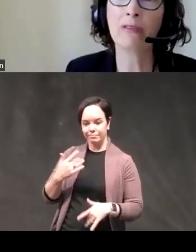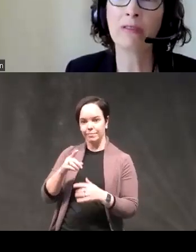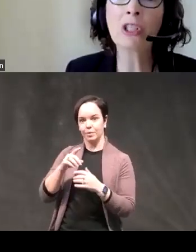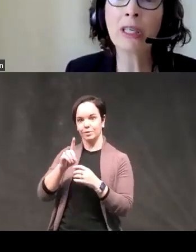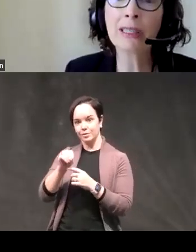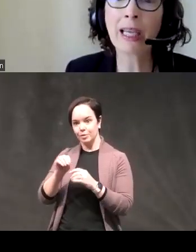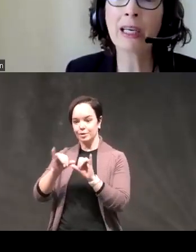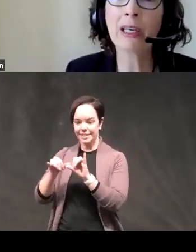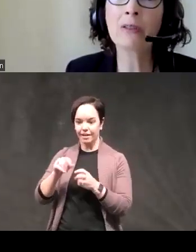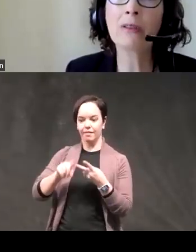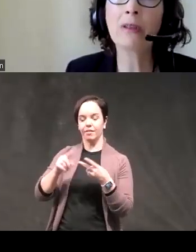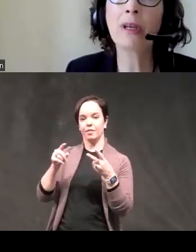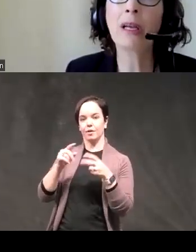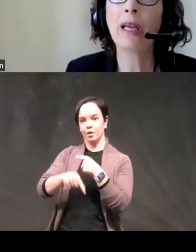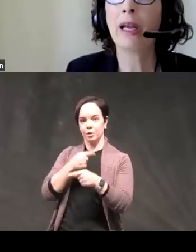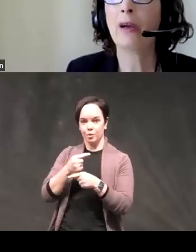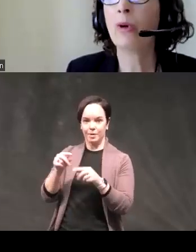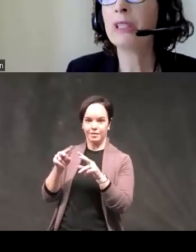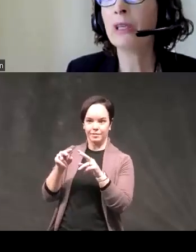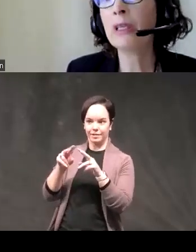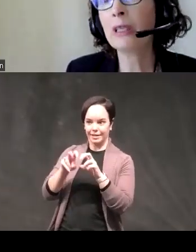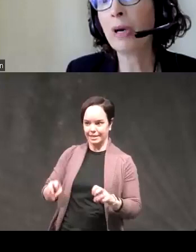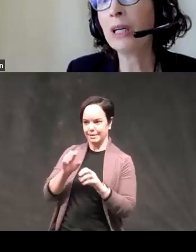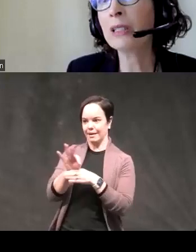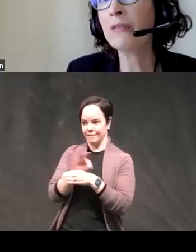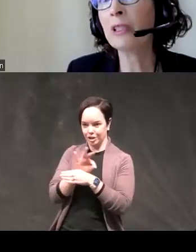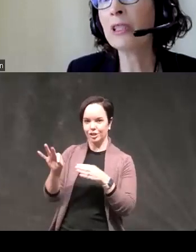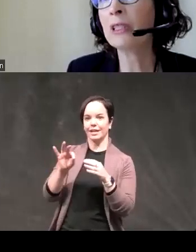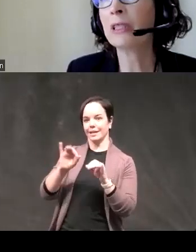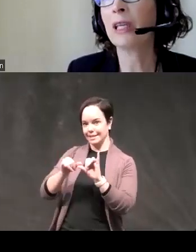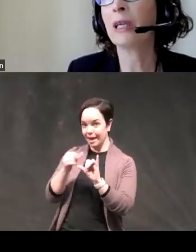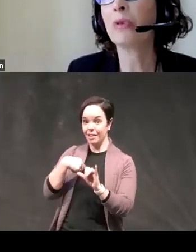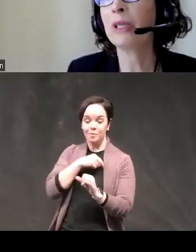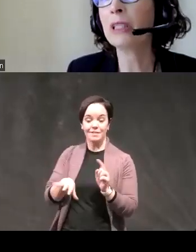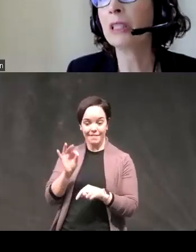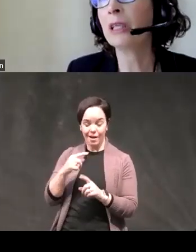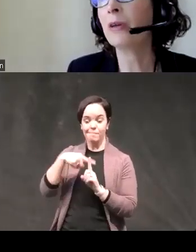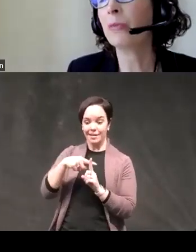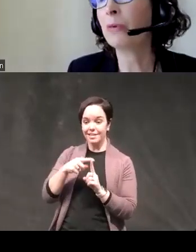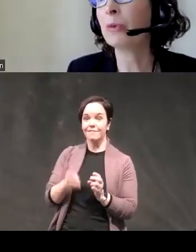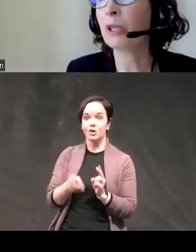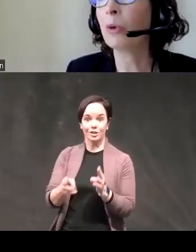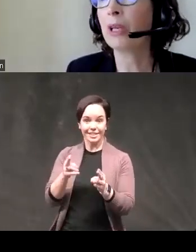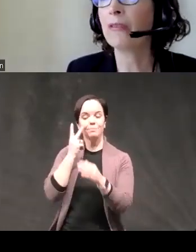of functioning scale and what we saw is that positive urgency predicted problems in quality